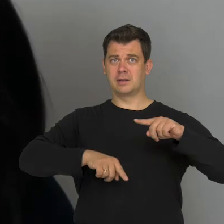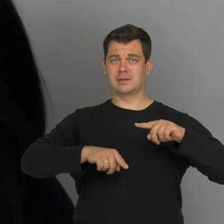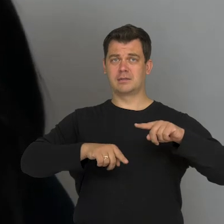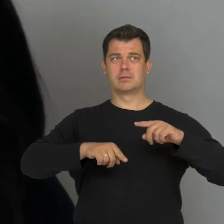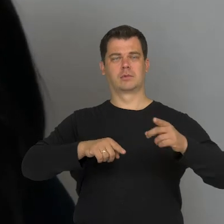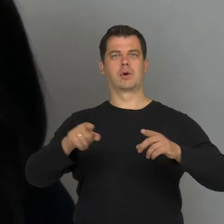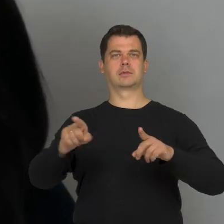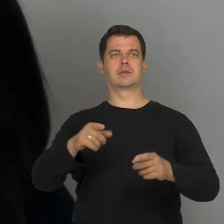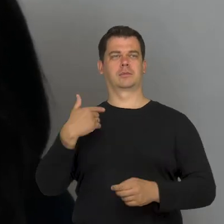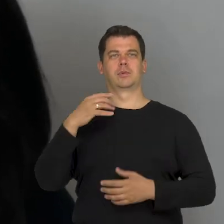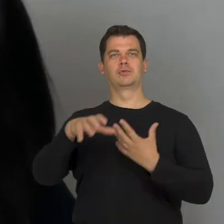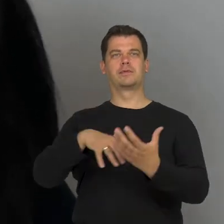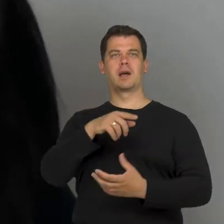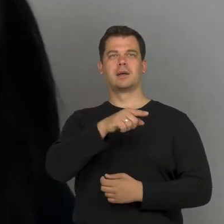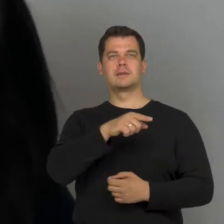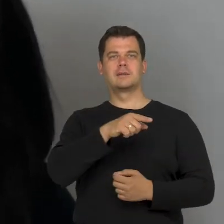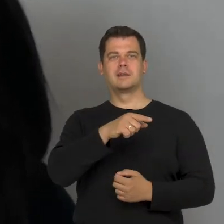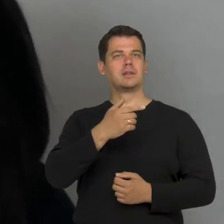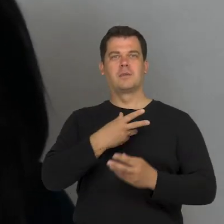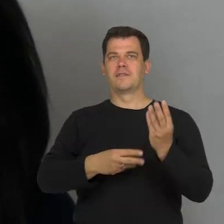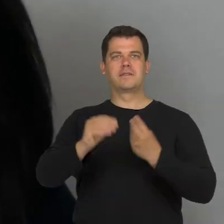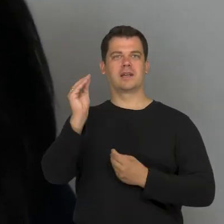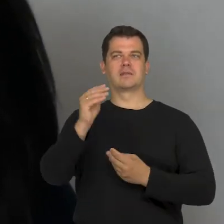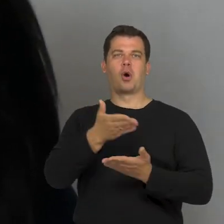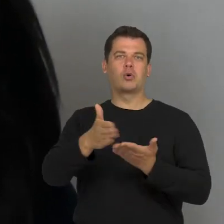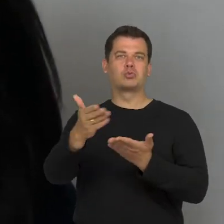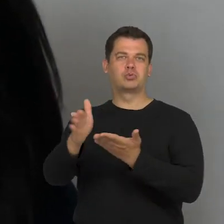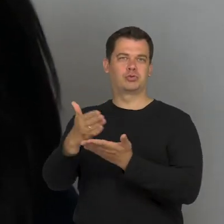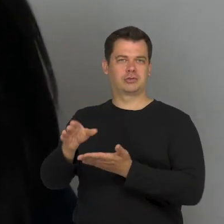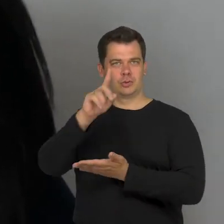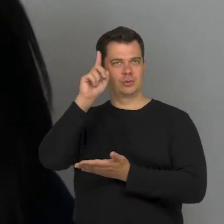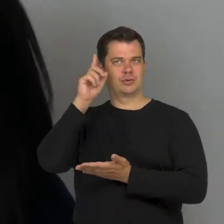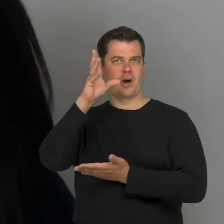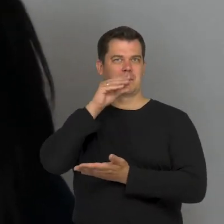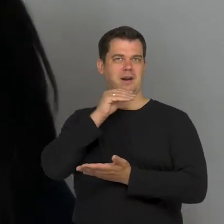in which we have more and more rejected images, where the majority decides for everyone